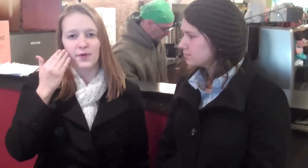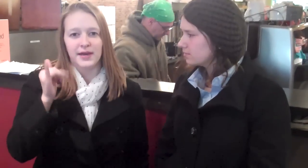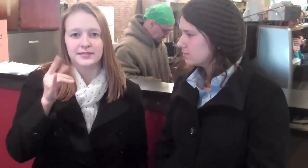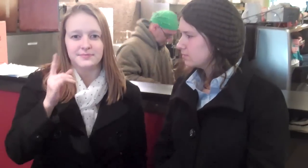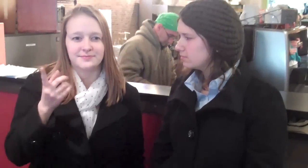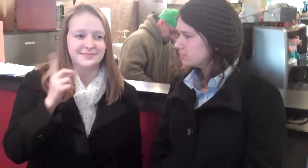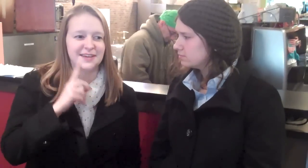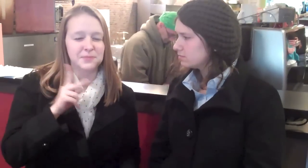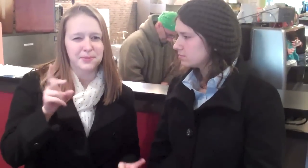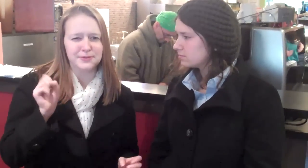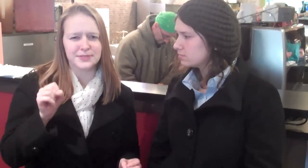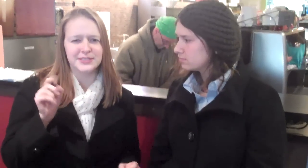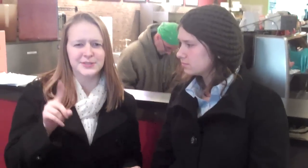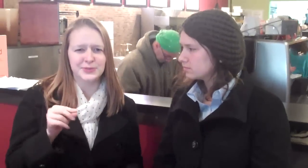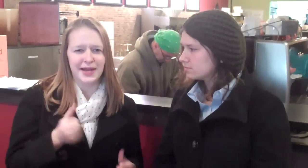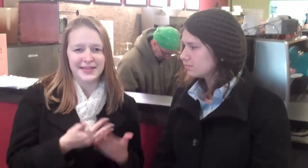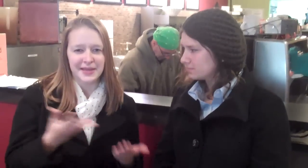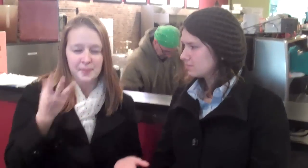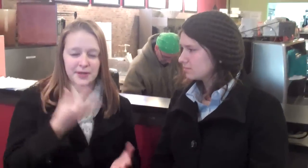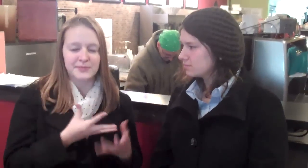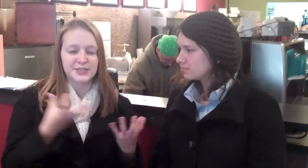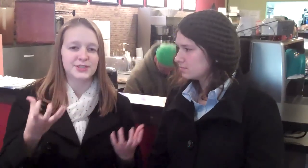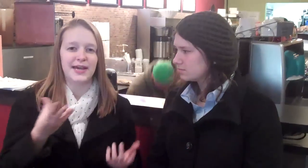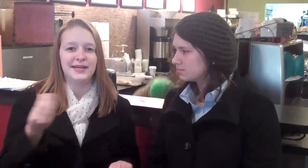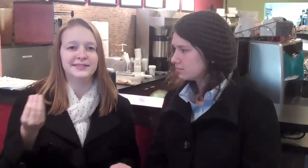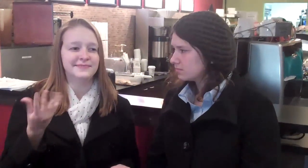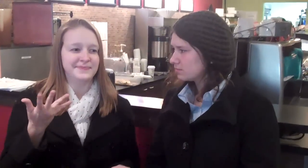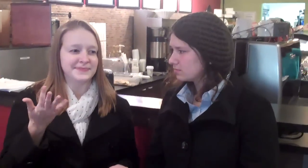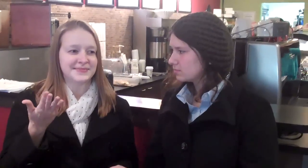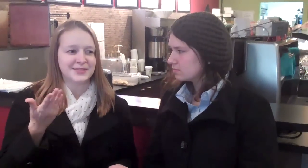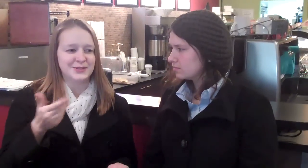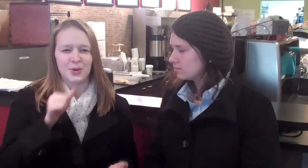I think they should just know that deaf people can do anything pretty much. And